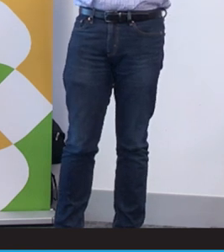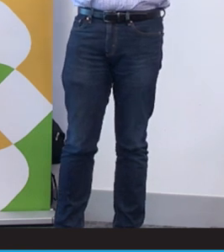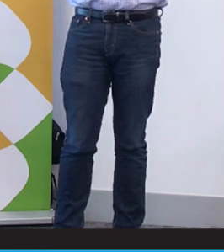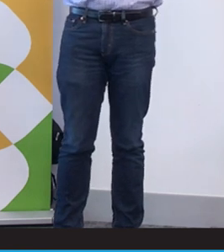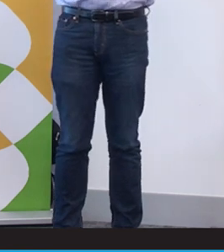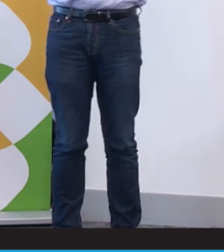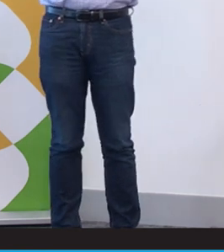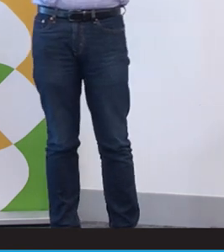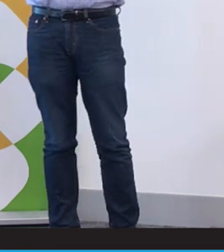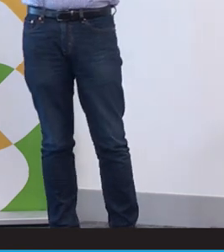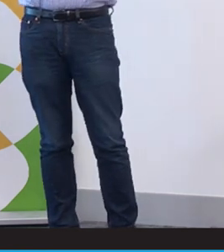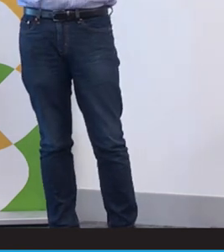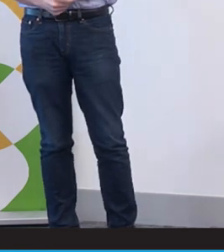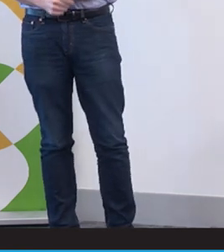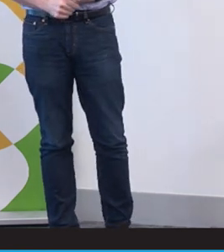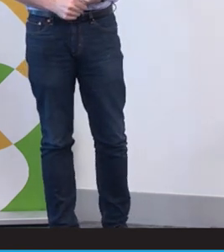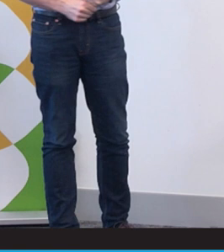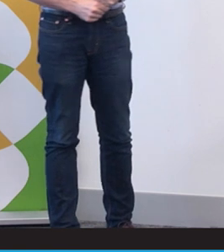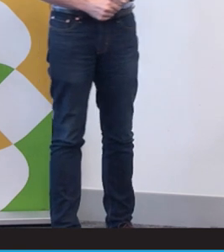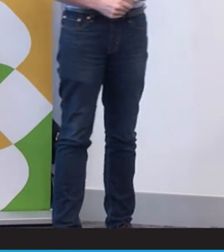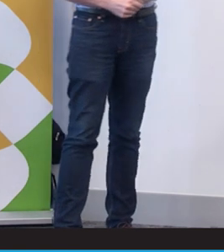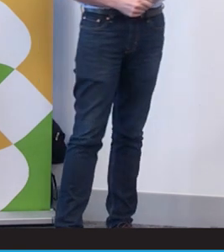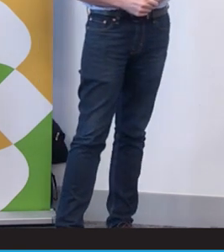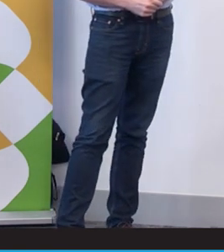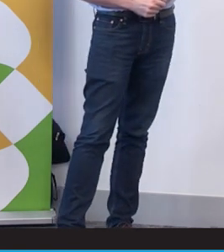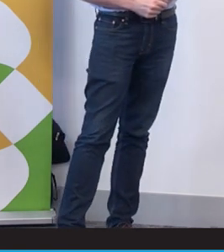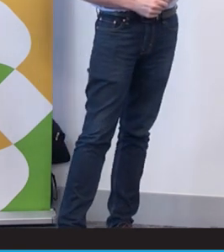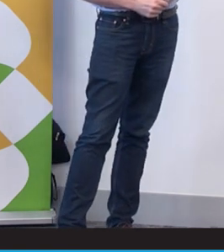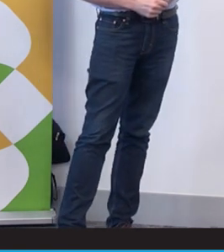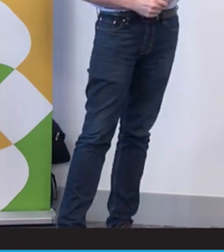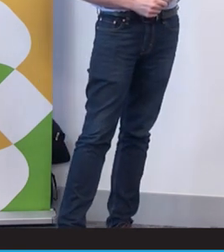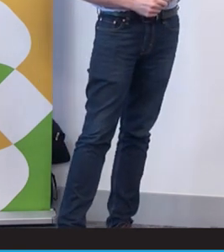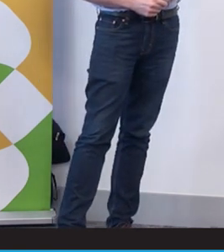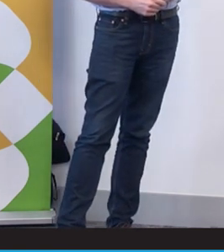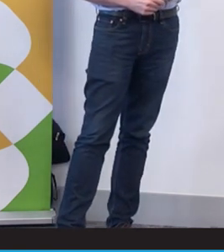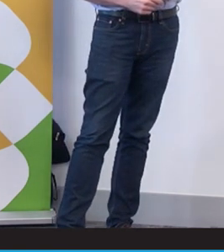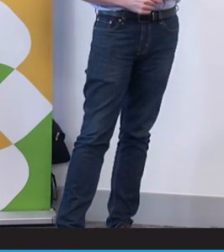the approach towards Auslan at all levels of government in Australia at the moment.